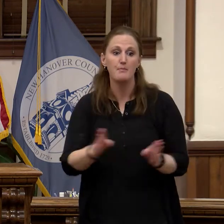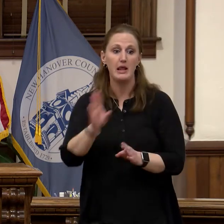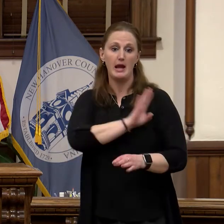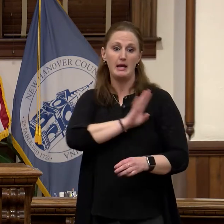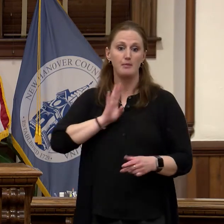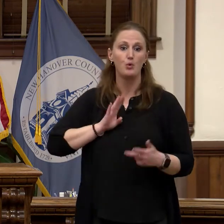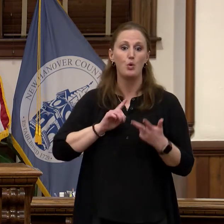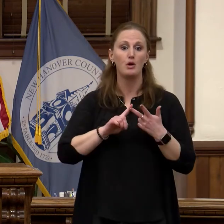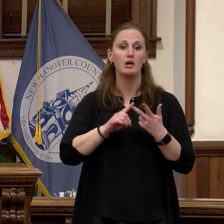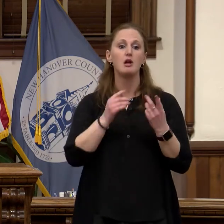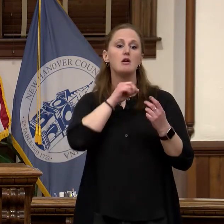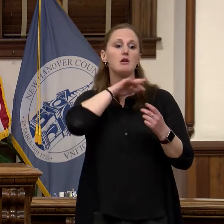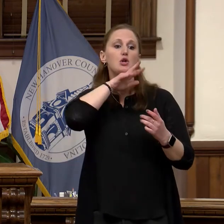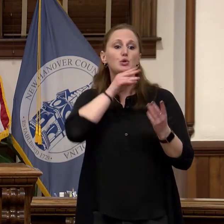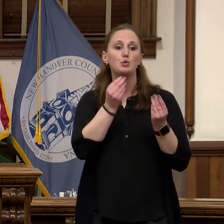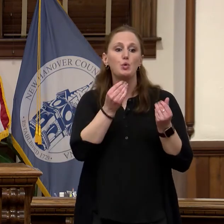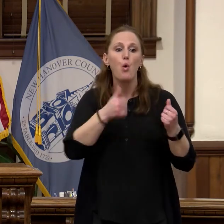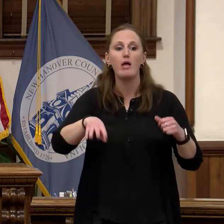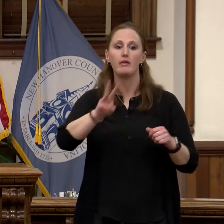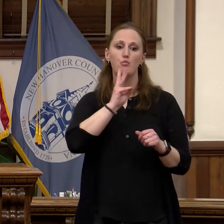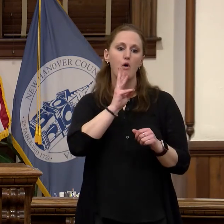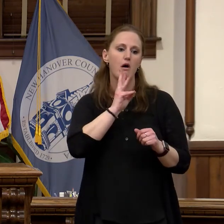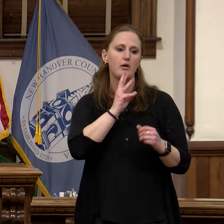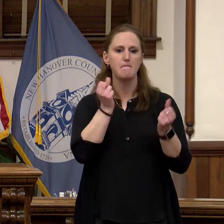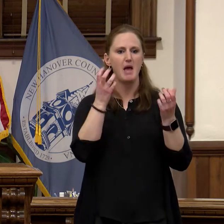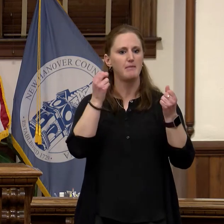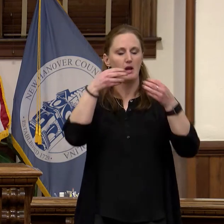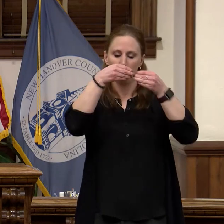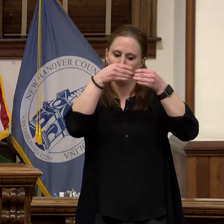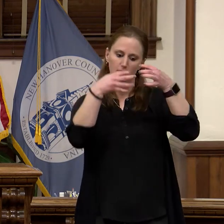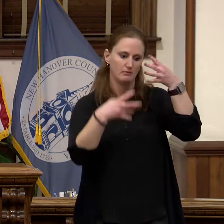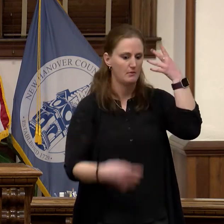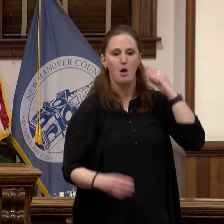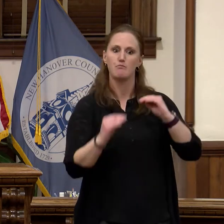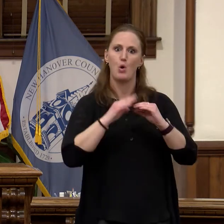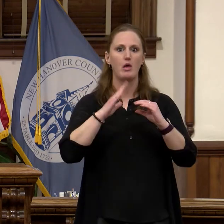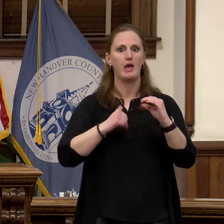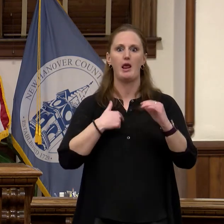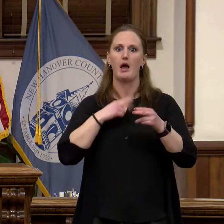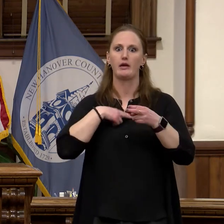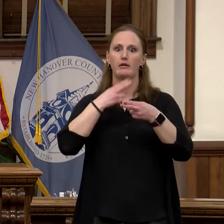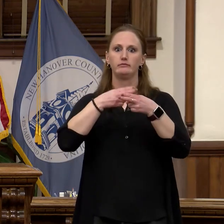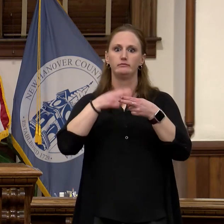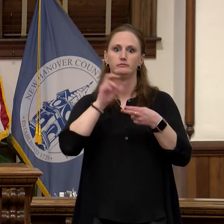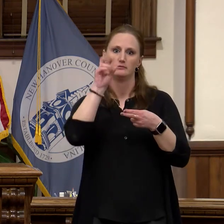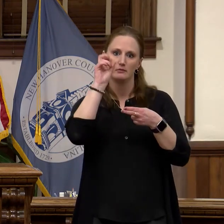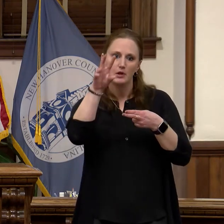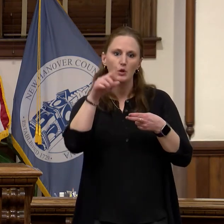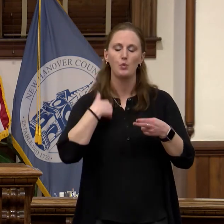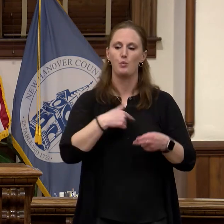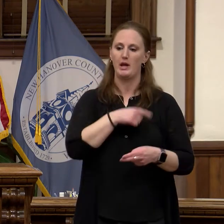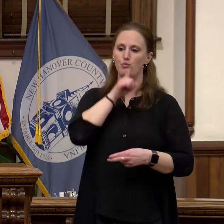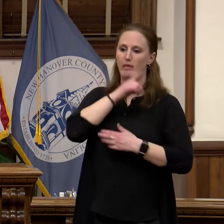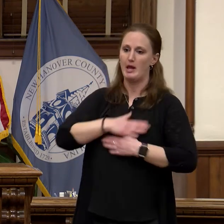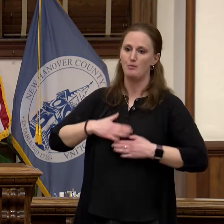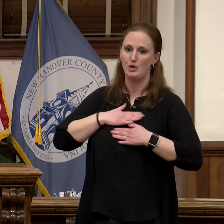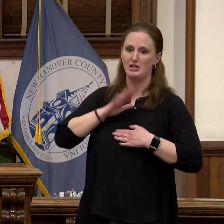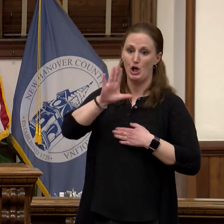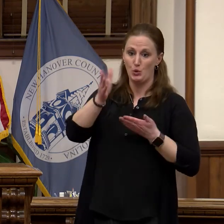Conservation District and there's many many more too many for me to name this evening. We appreciate your service to the community and your passion for what